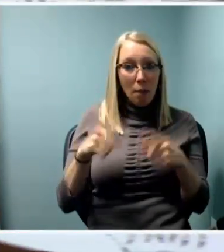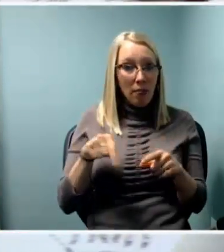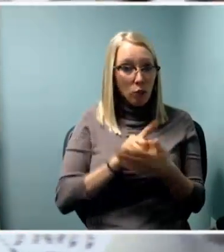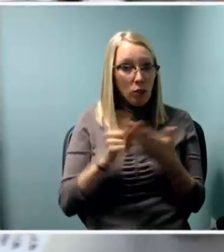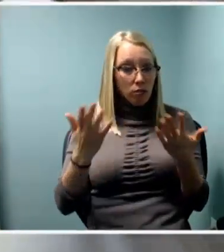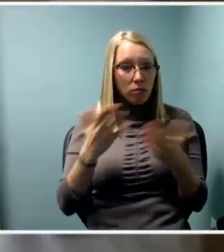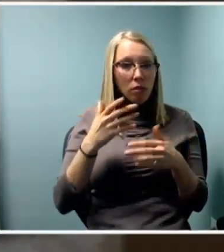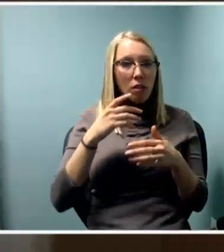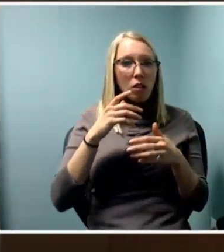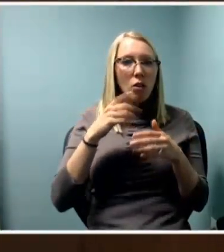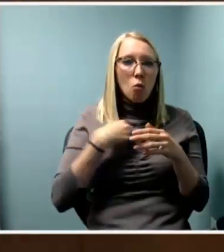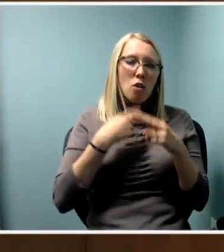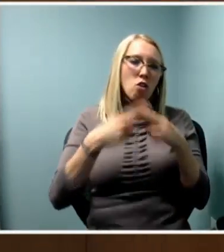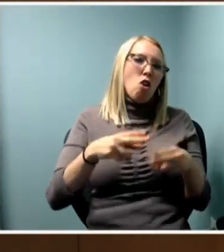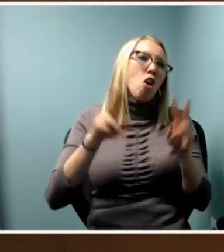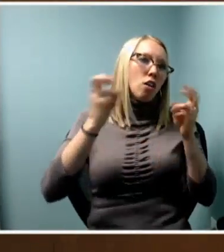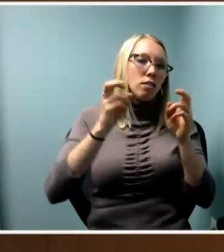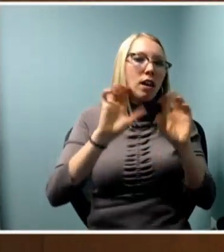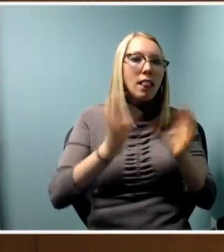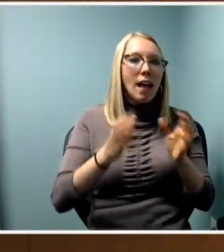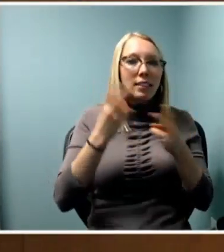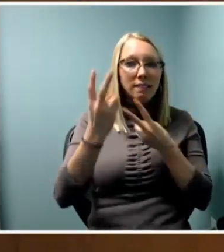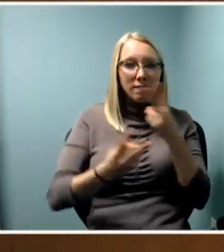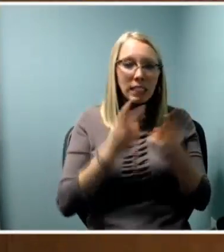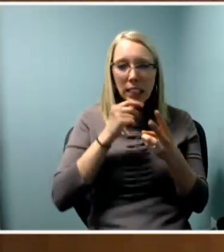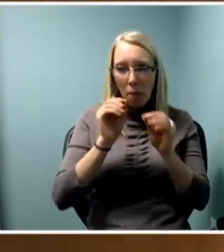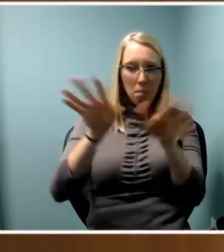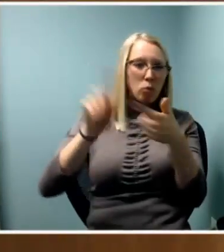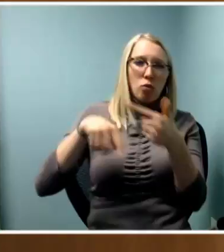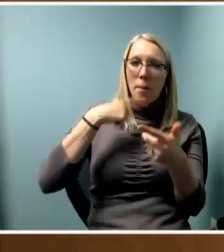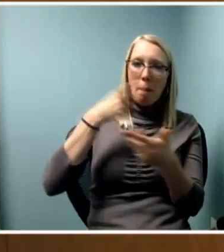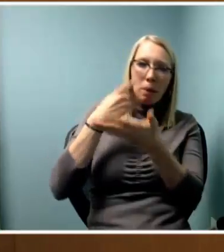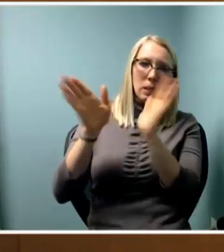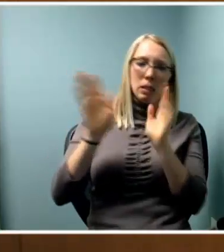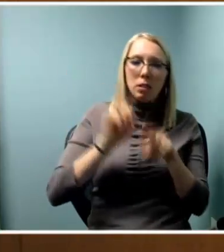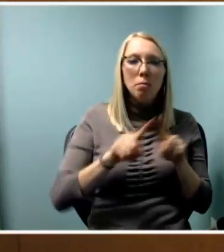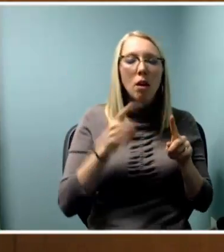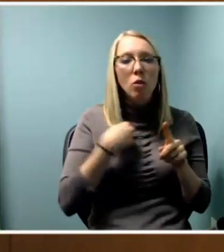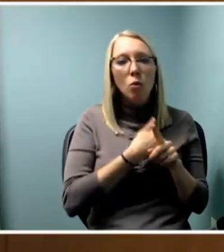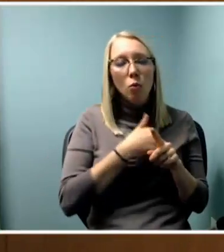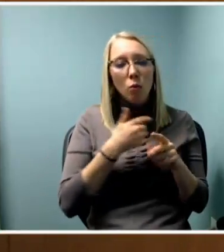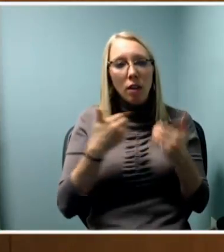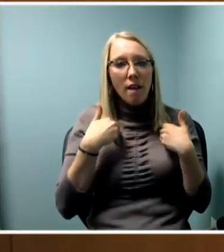that weren't put out to the public but this now, we are potentially figuring out